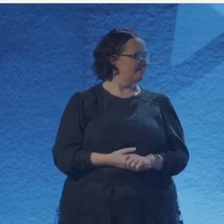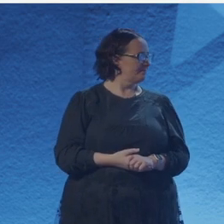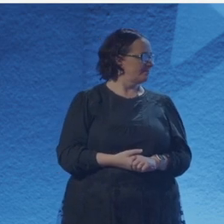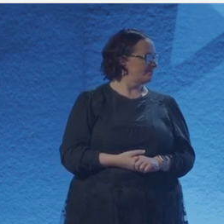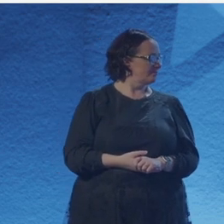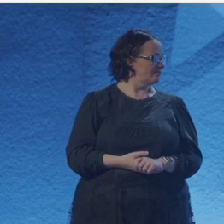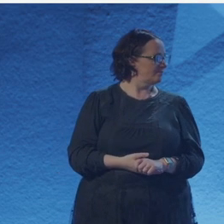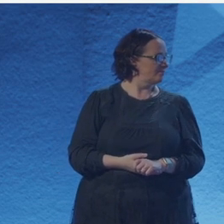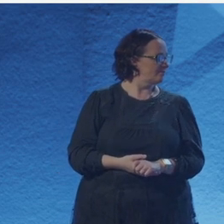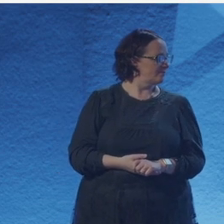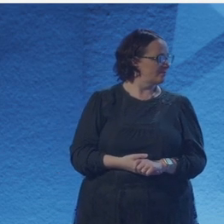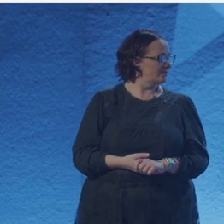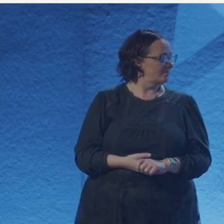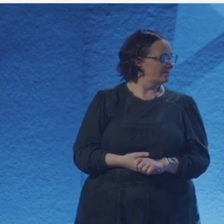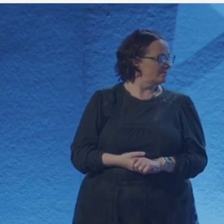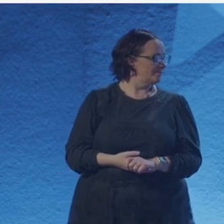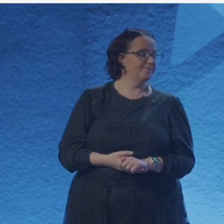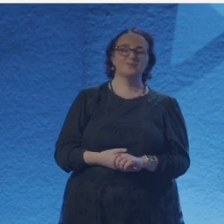And and then moving your own